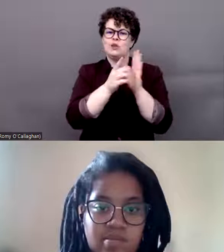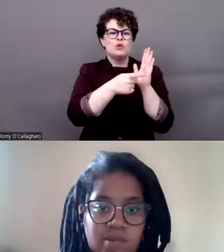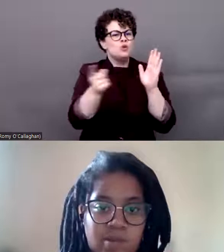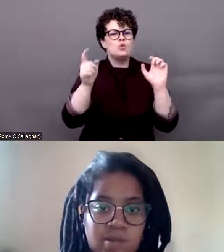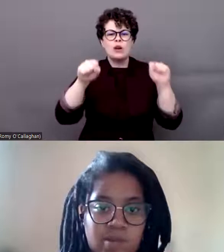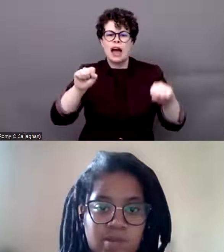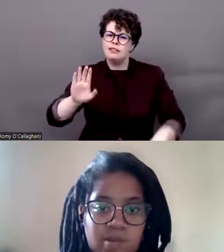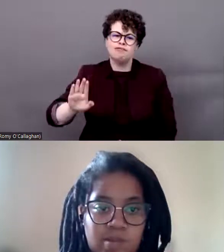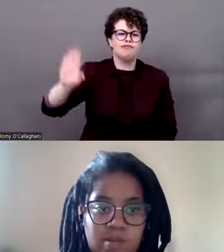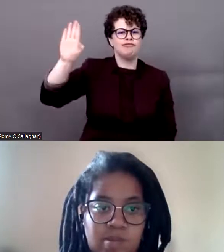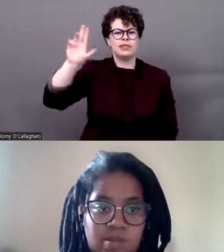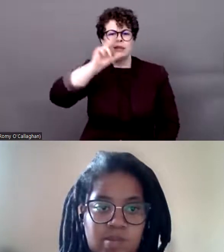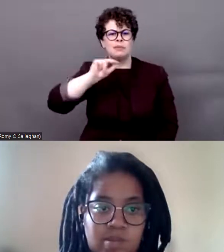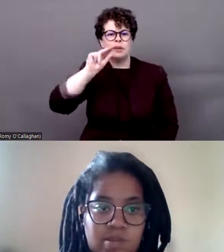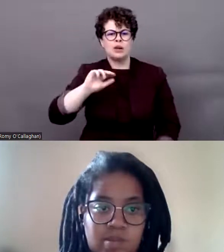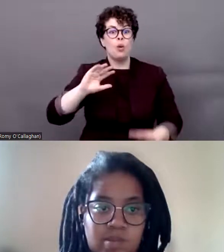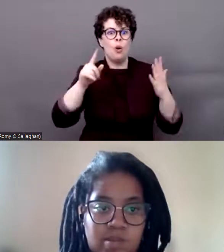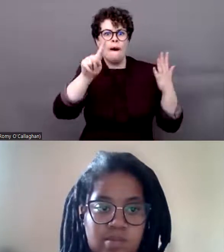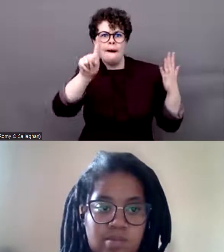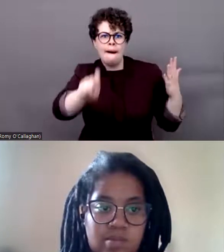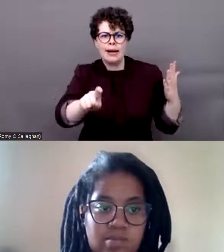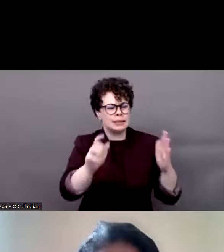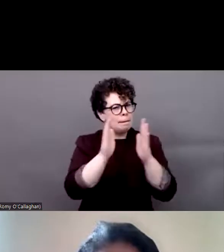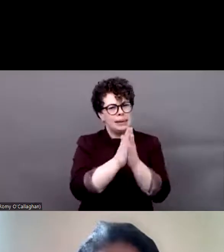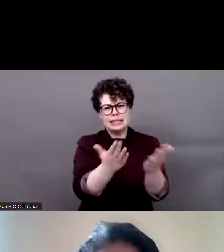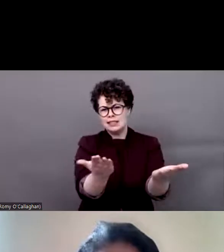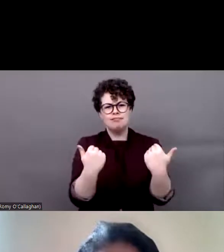or even project with the way you want to give us. We welcome